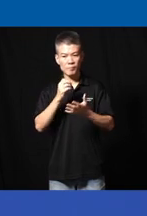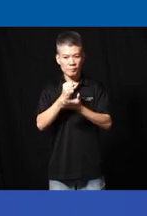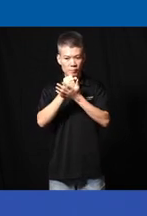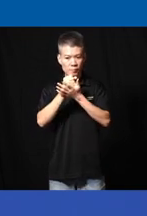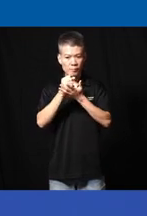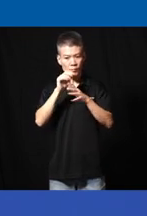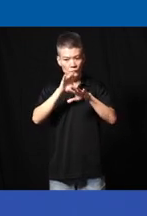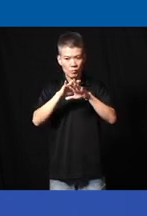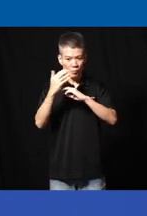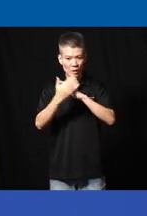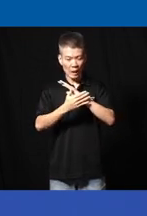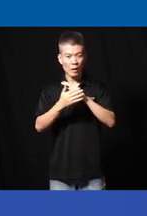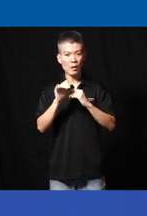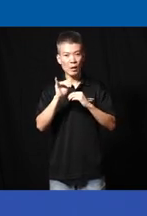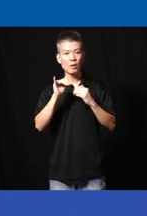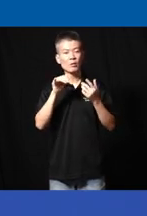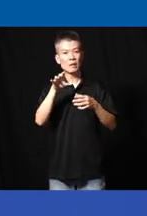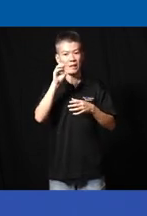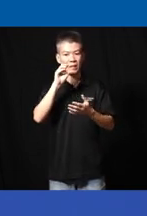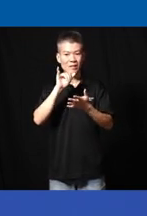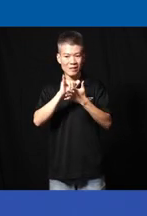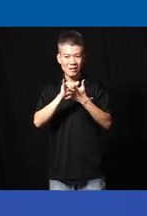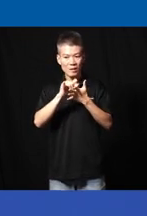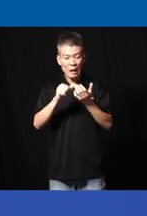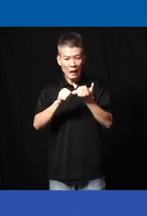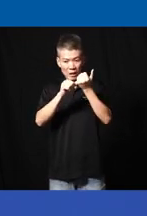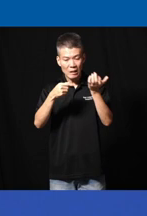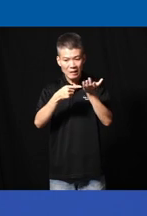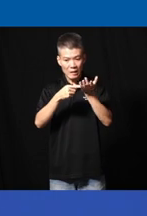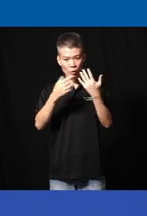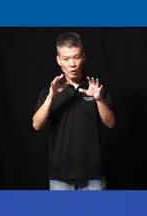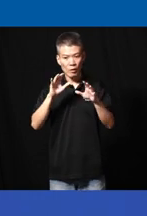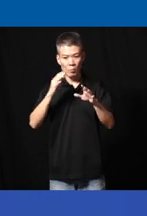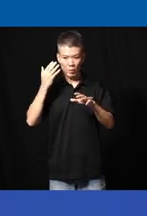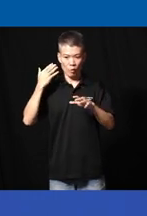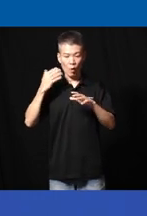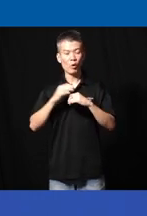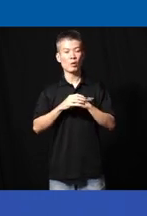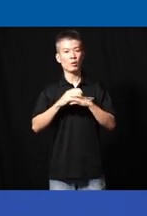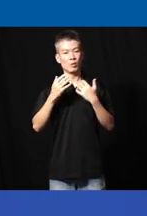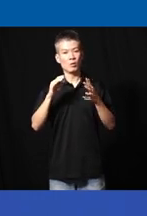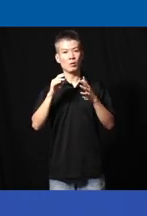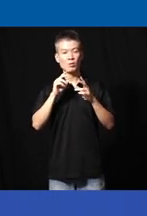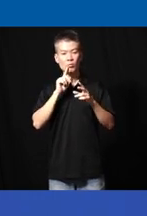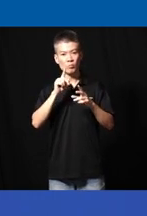uh on the side which is taking an assist Tech we had before which was a varable device that help